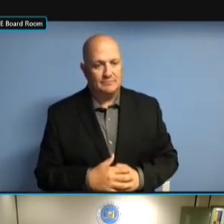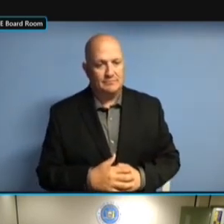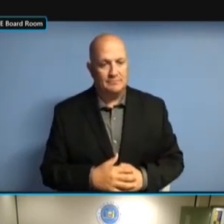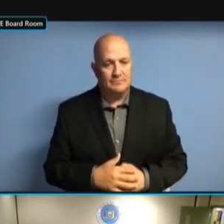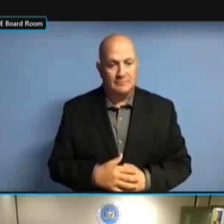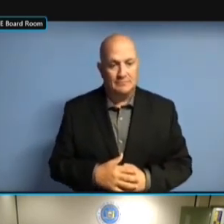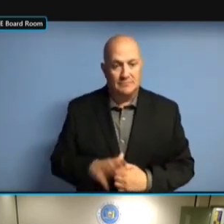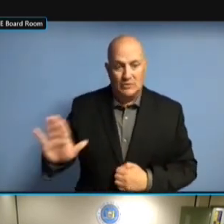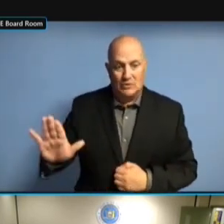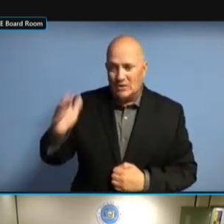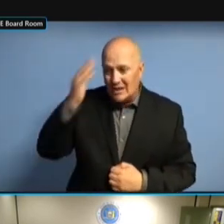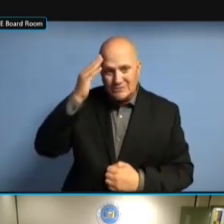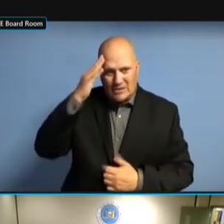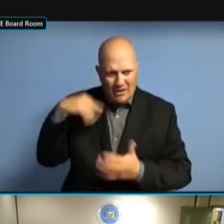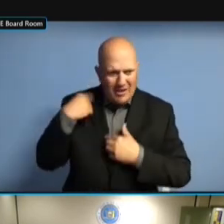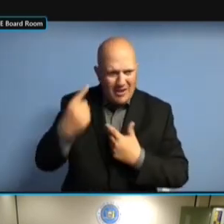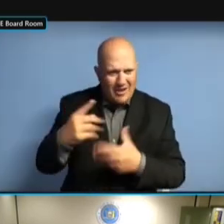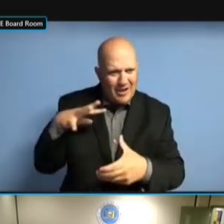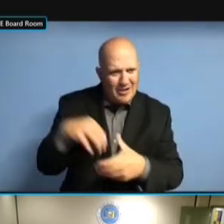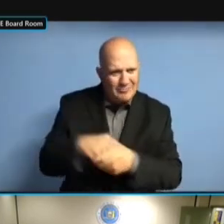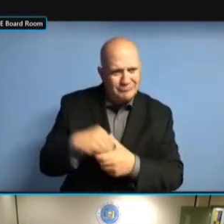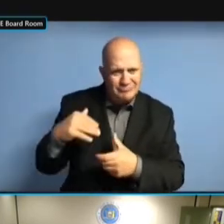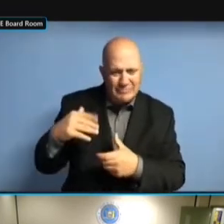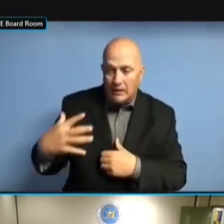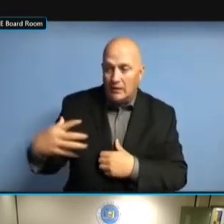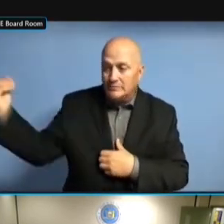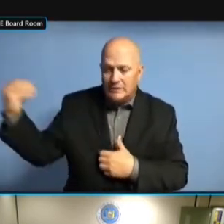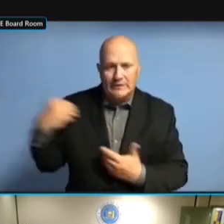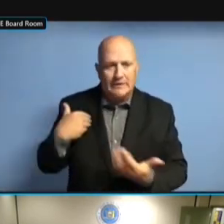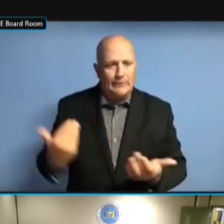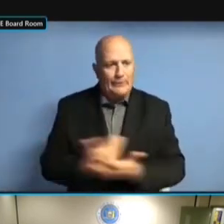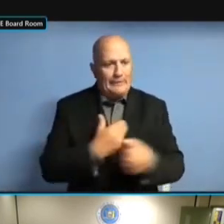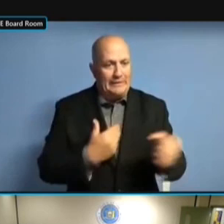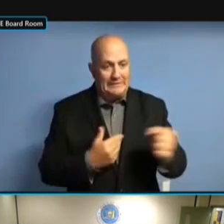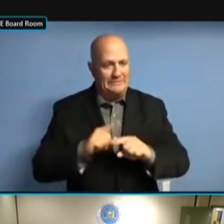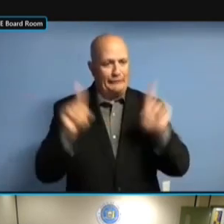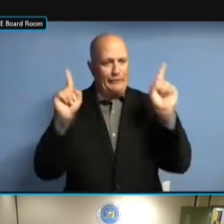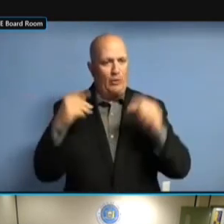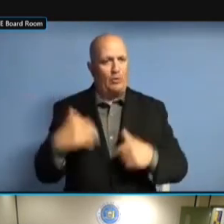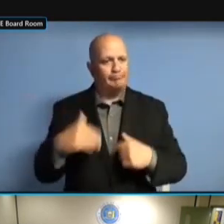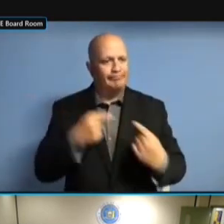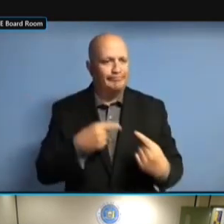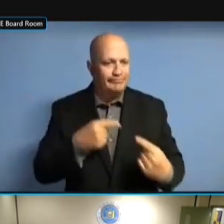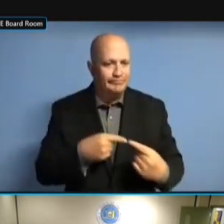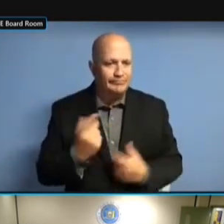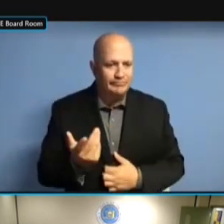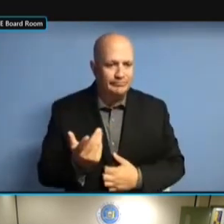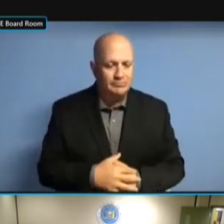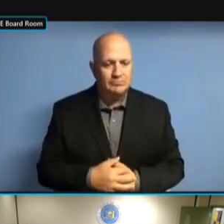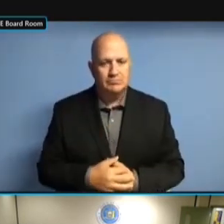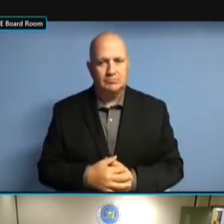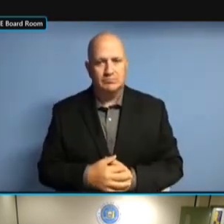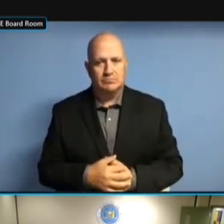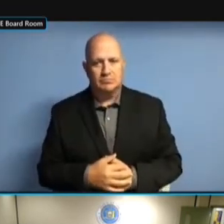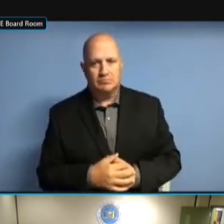CONTRACTOR SHOWS UP. THE LOSS CONTRACTOR SHOWS UP. THE LOSS OF CONTRACTOR SHOWS UP. THE LOSS OF KNOWLEDGE CONTRACTOR SHOWS UP. THE LOSS OF KNOWLEDGE IS THE LOSS OF KNOWLEDGE IS THE LOSS OF KNOWLEDGE IS DIFFICULT THE LOSS OF KNOWLEDGE IS DIFFICULT PARTICULARLY THE LOSS OF KNOWLEDGE IS DIFFICULT PARTICULARLY WHEN THE LOSS OF KNOWLEDGE IS DIFFICULT PARTICULARLY WHEN YOU DIFFICULT PARTICULARLY WHEN YOU DIFFICULT PARTICULARLY WHEN YOU HAVE DIFFICULT PARTICULARLY WHEN YOU HAVE SOMETHING DIFFICULT PARTICULARLY WHEN YOU HAVE SOMETHING SPECIFIC HAVE SOMETHING SPECIFIC HAVE SOMETHING SPECIFIC [ HAVE SOMETHING SPECIFIC [ INAUDIBLE HAVE SOMETHING SPECIFIC . . >> WHAT . >> WHAT ABOUT . >> WHAT ABOUT FLEXIBILITY . >> WHAT ABOUT FLEXIBILITY IN WHAT ABOUT FLEXIBILITY IN WHAT ABOUT FLEXIBILITY IN CHANGE WHAT ABOUT FLEXIBILITY IN CHANGE ORDERS? CHANGE ORDERS? CHANGE ORDERS? >>